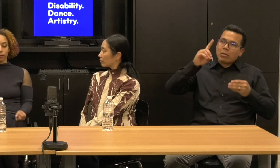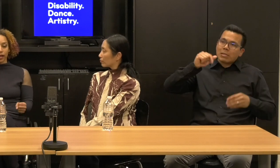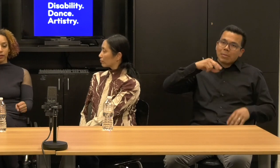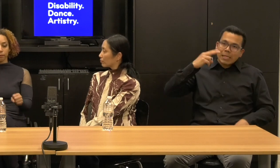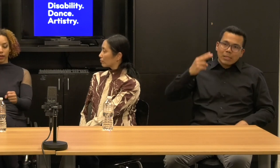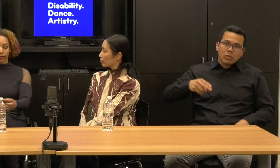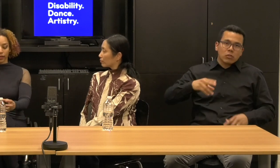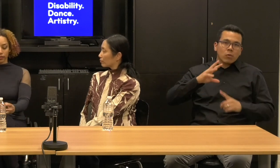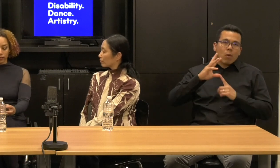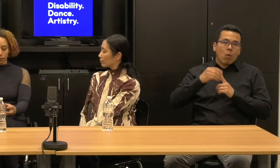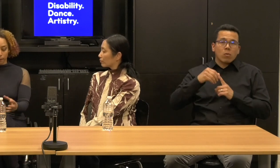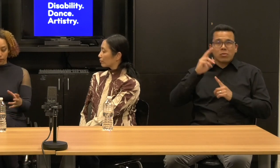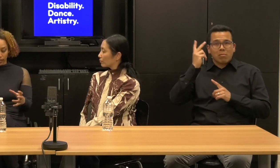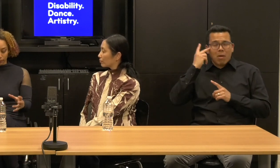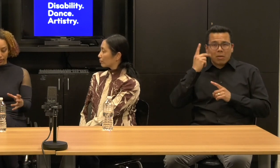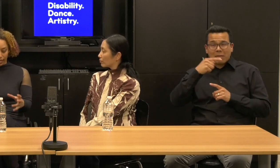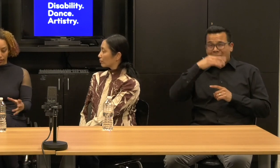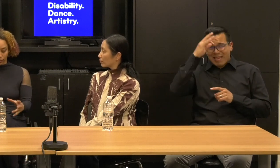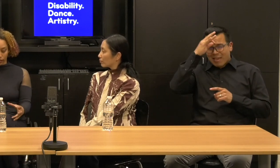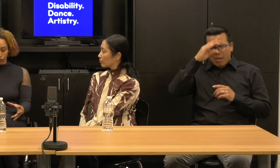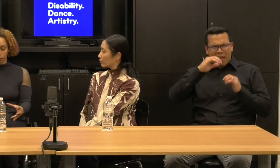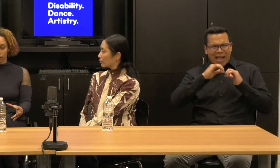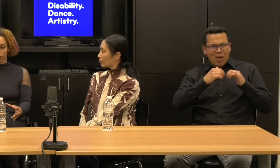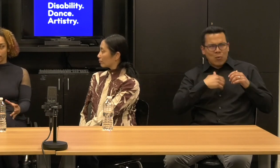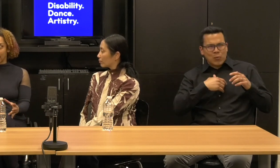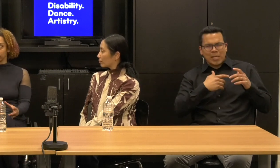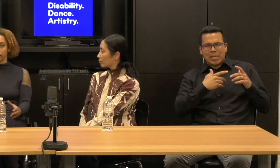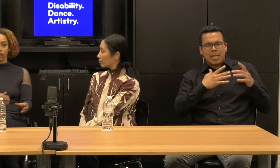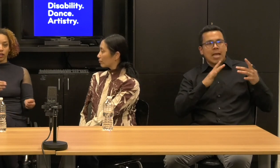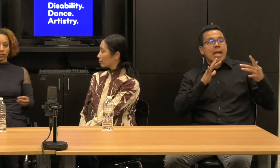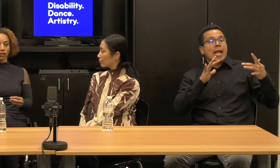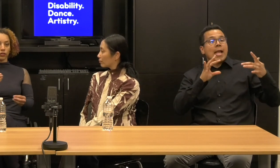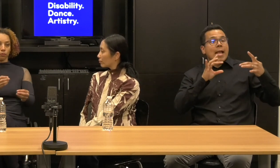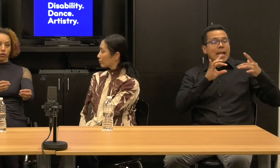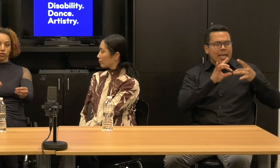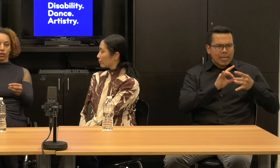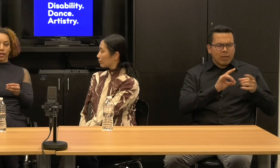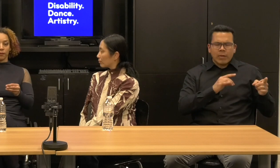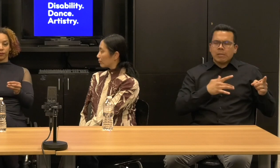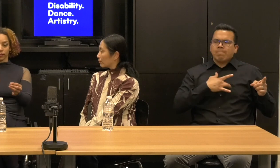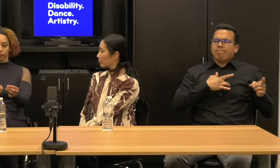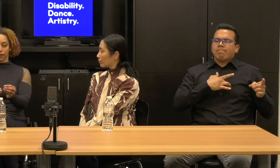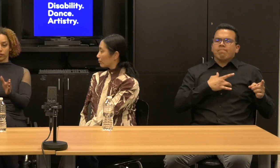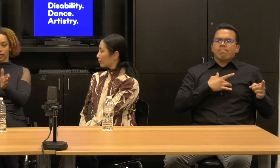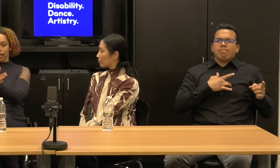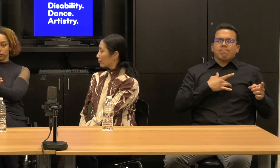So my, my thing is to connect that connection part of the reality so it's mutually facing